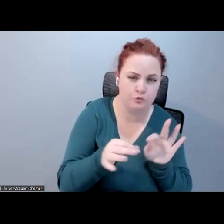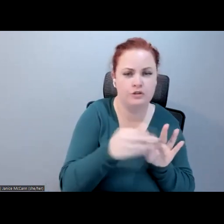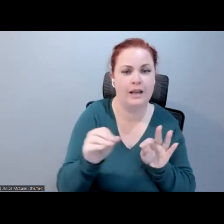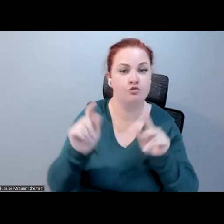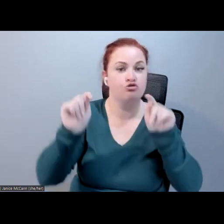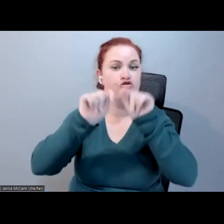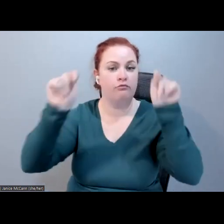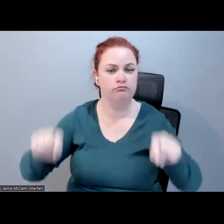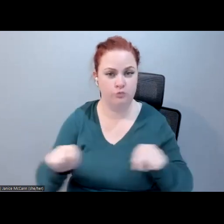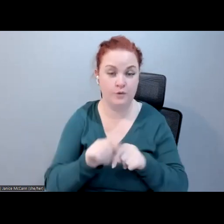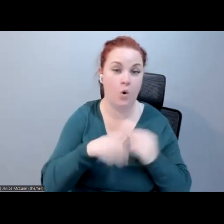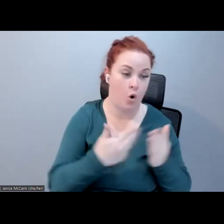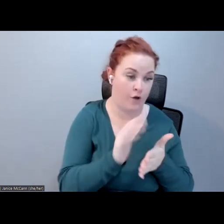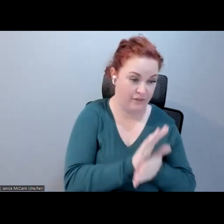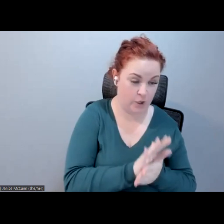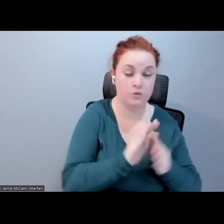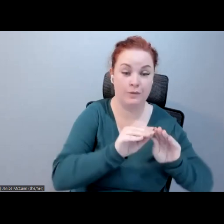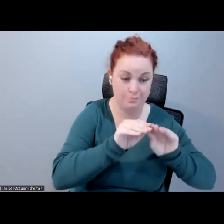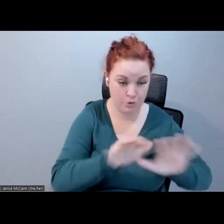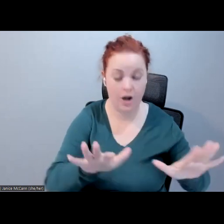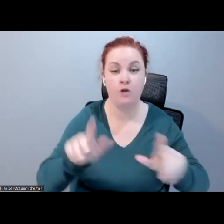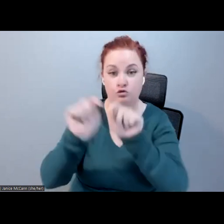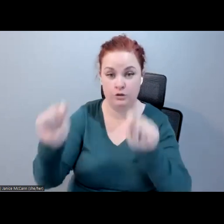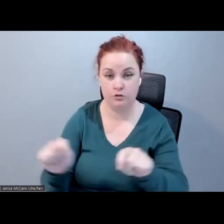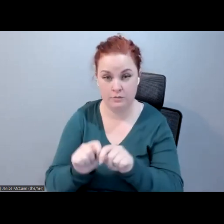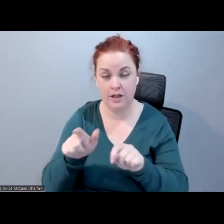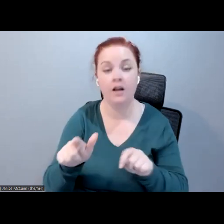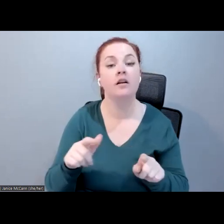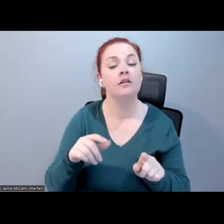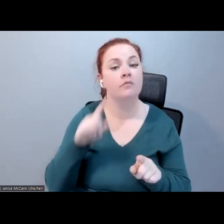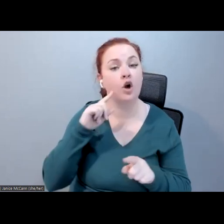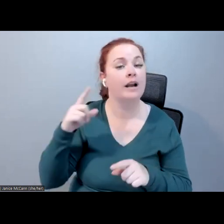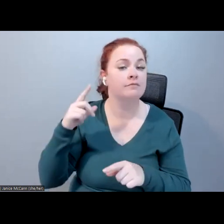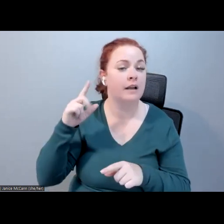content are not only used by hearing impaired users and